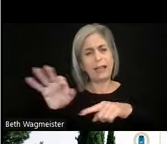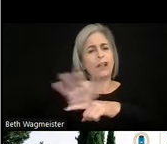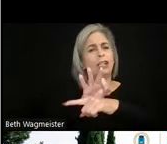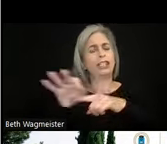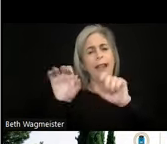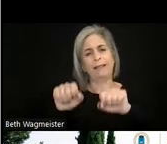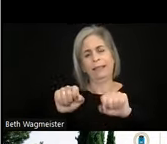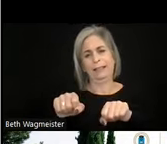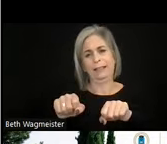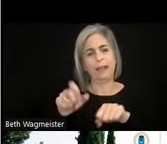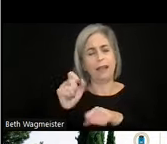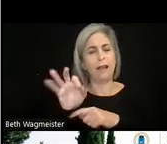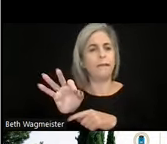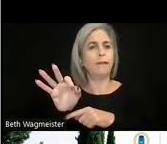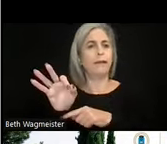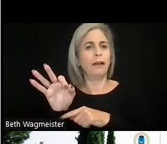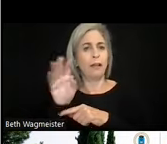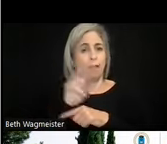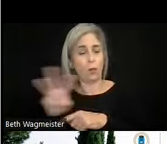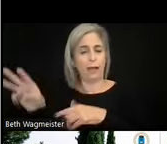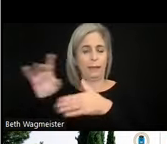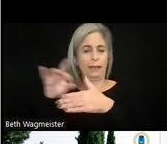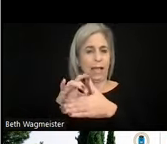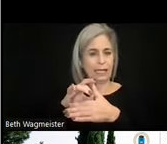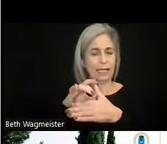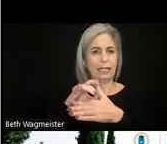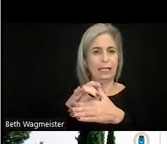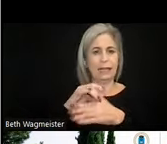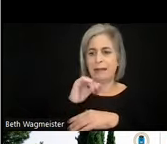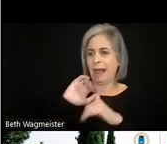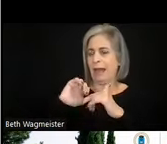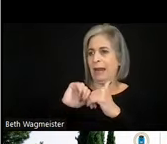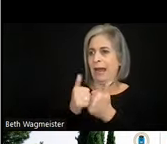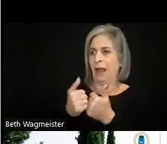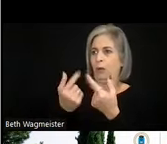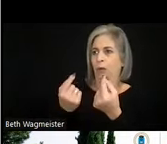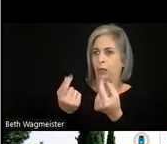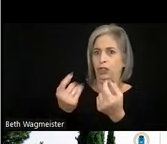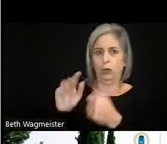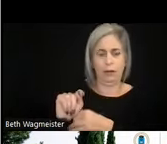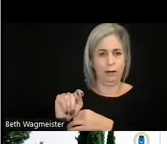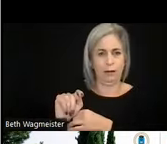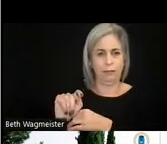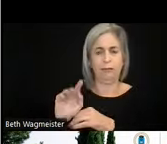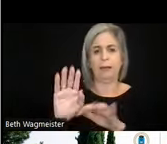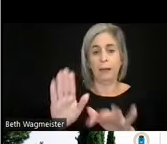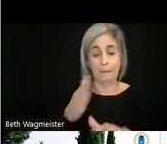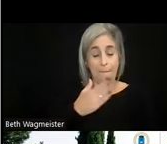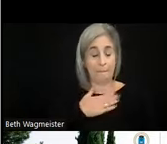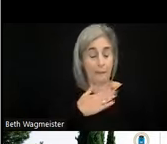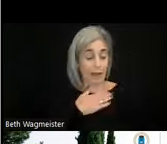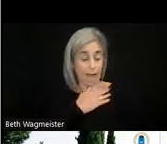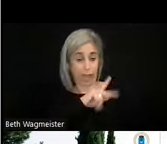of the web content and not how it is done. So in my personal opinion WCAG is more about